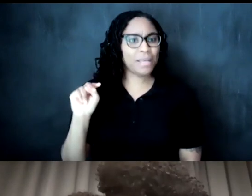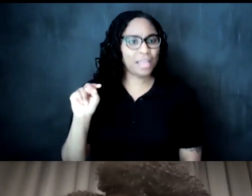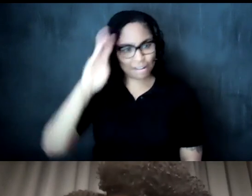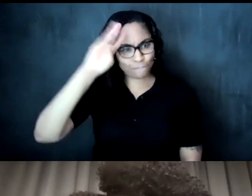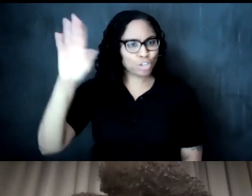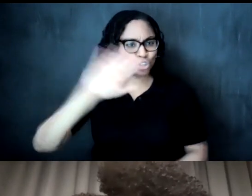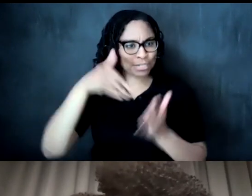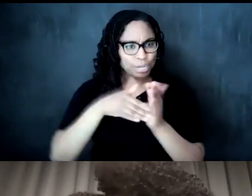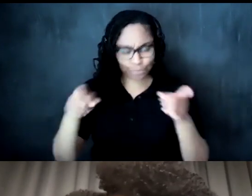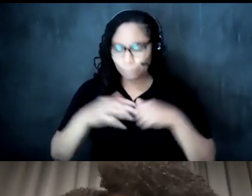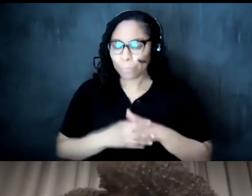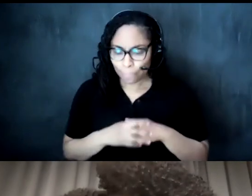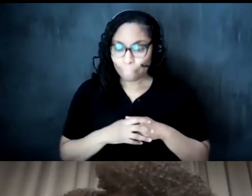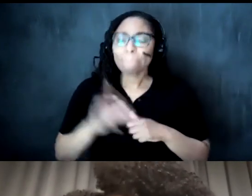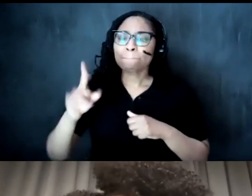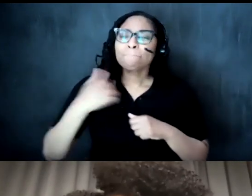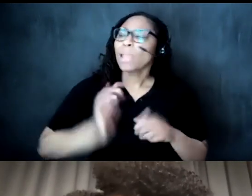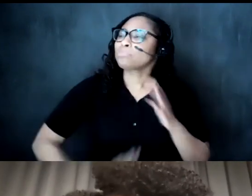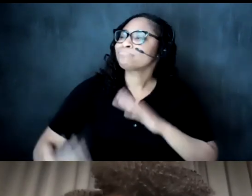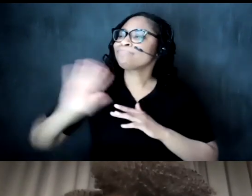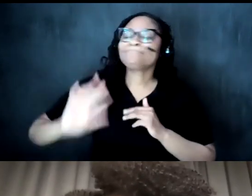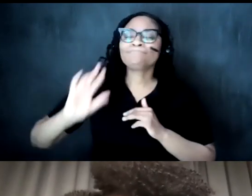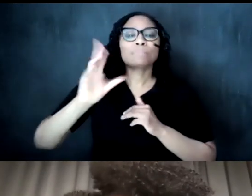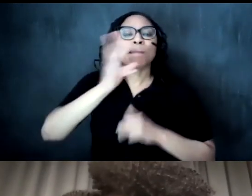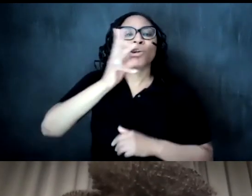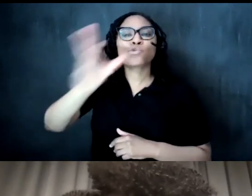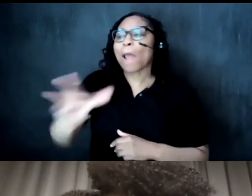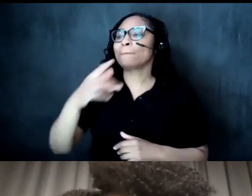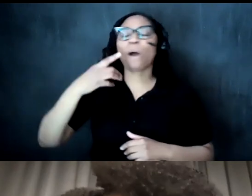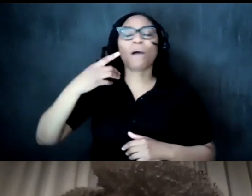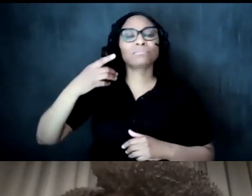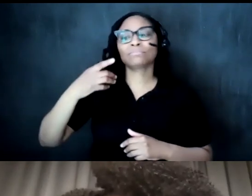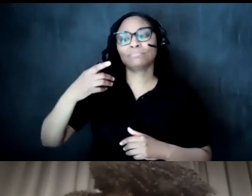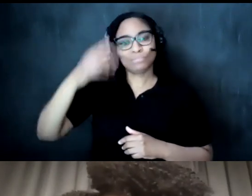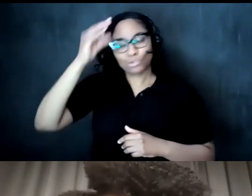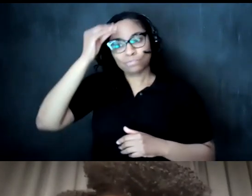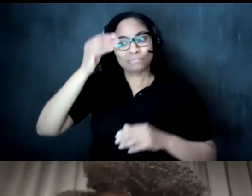grandmother would tell her stories over a cup of tea on sundays after church and how many